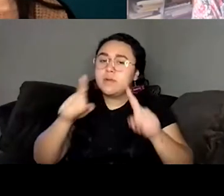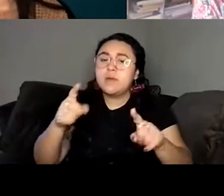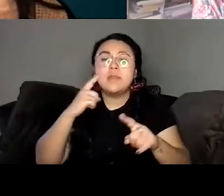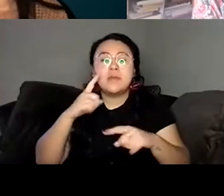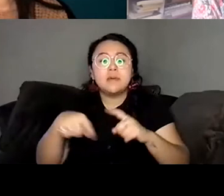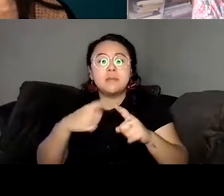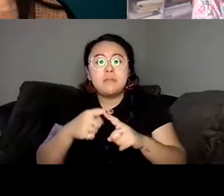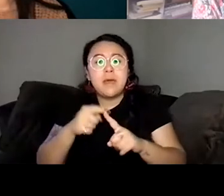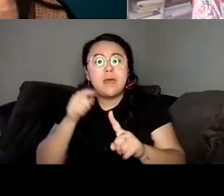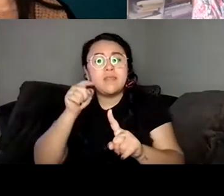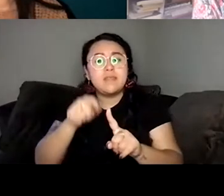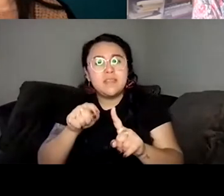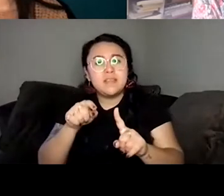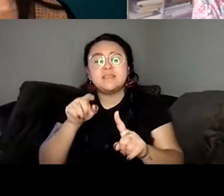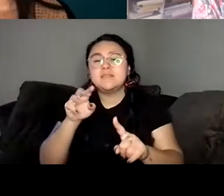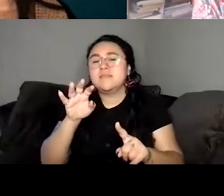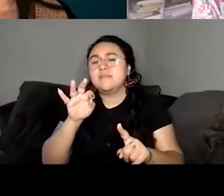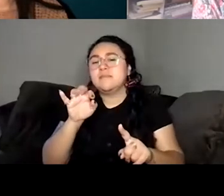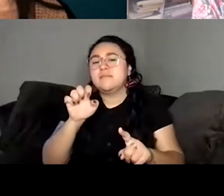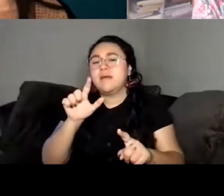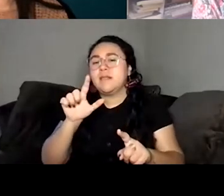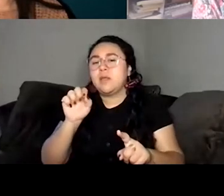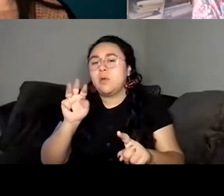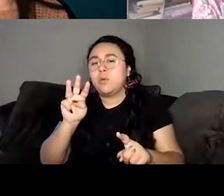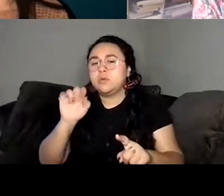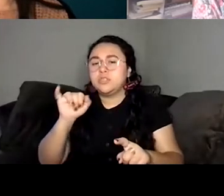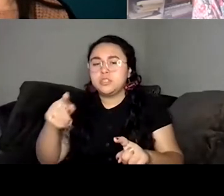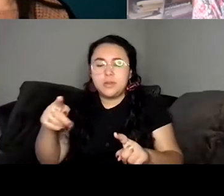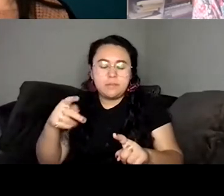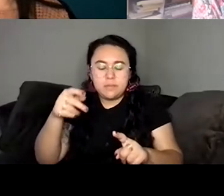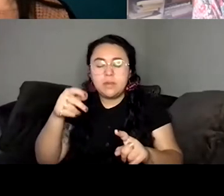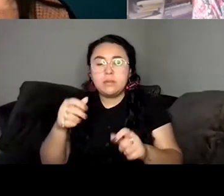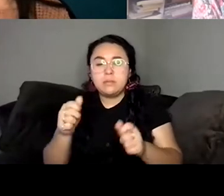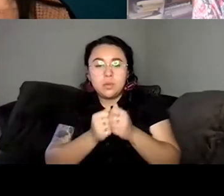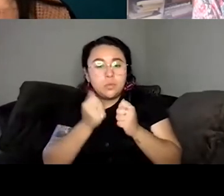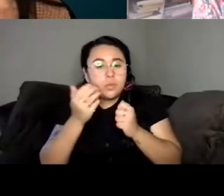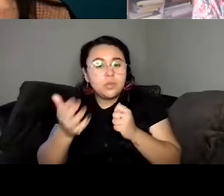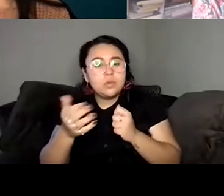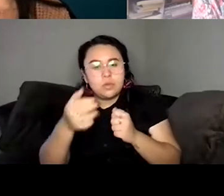it with you, I remember you talking about the manuscripts like around that time and